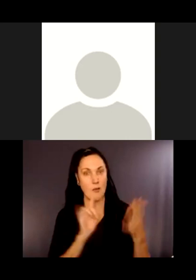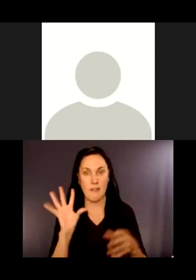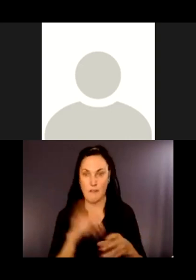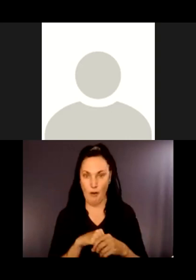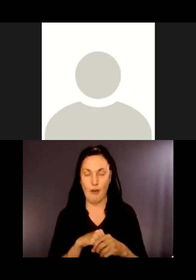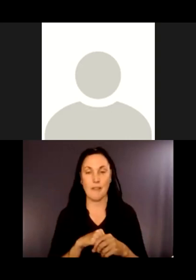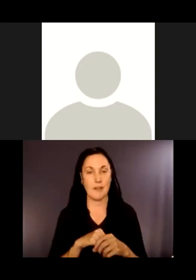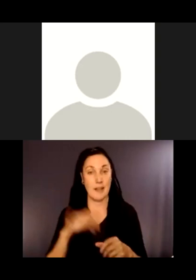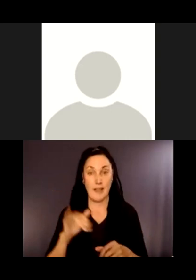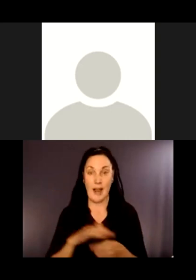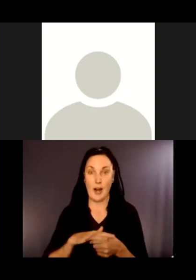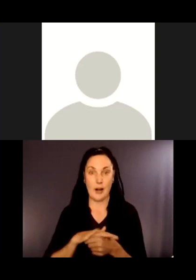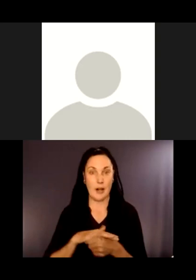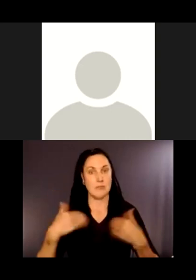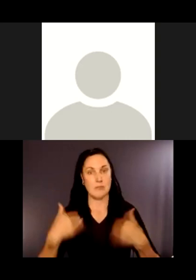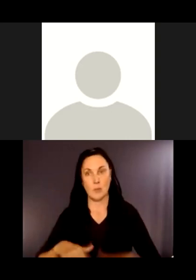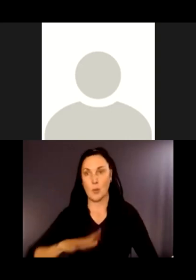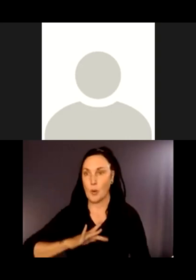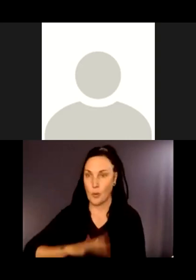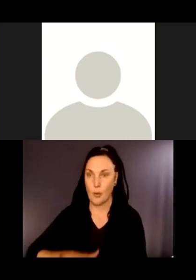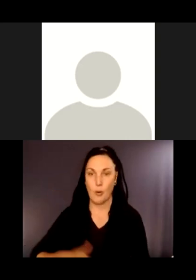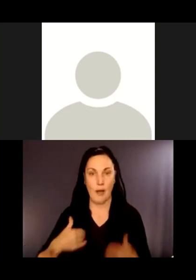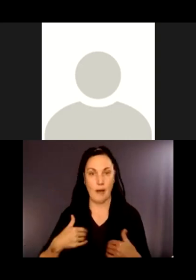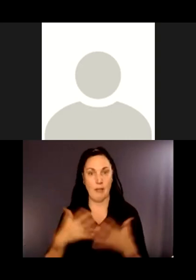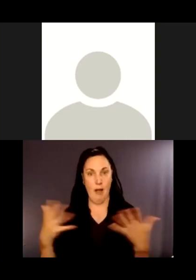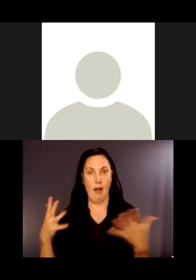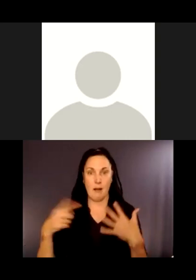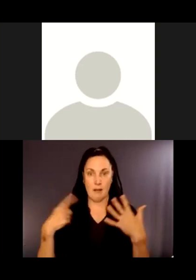So there's a lot that we can actually add to that